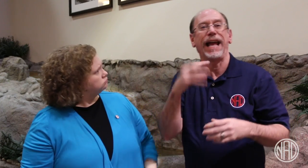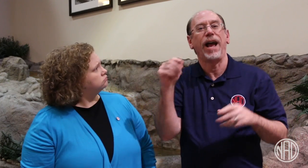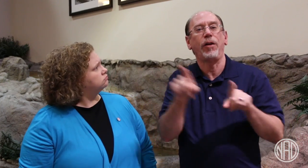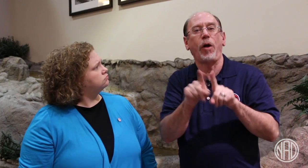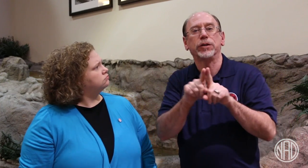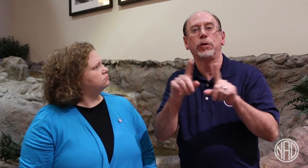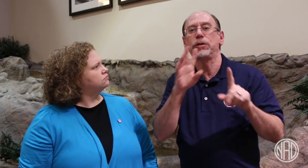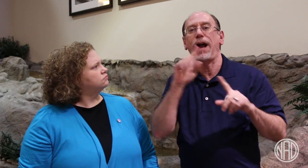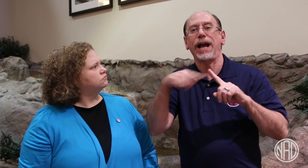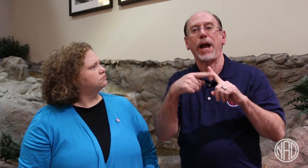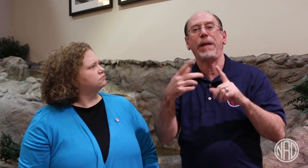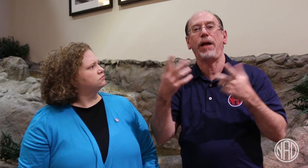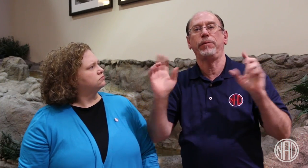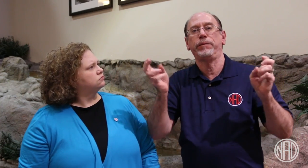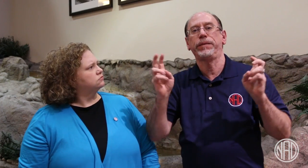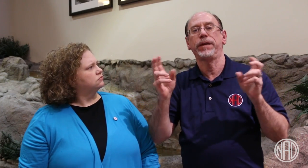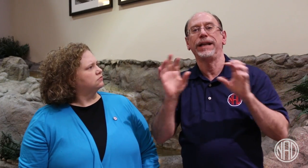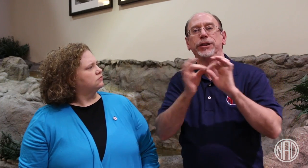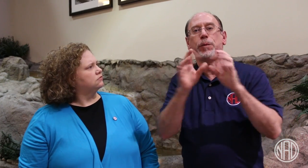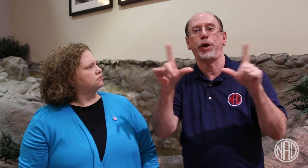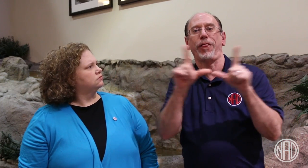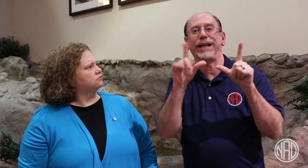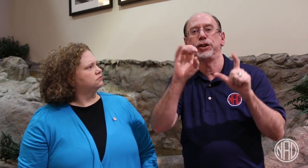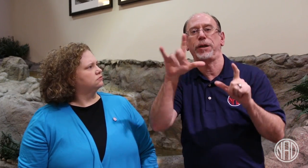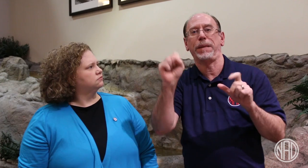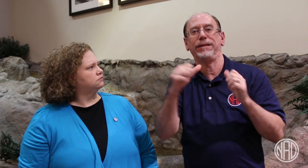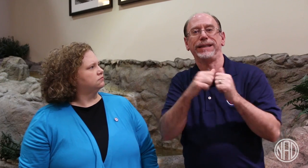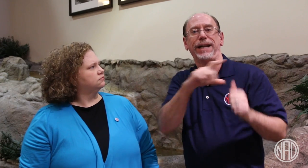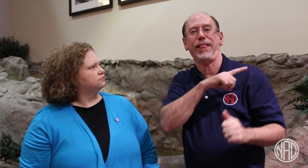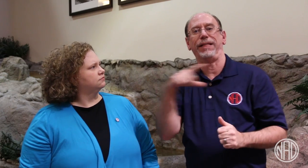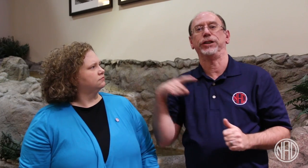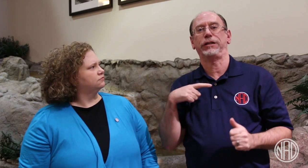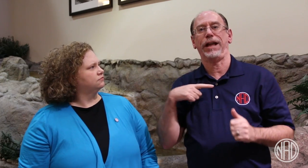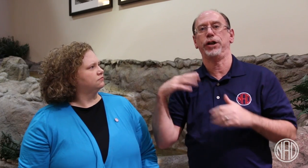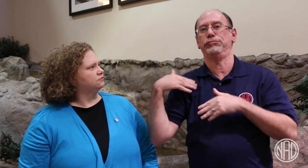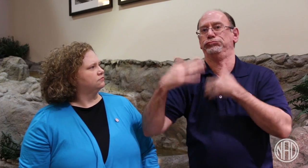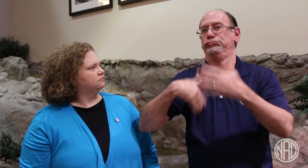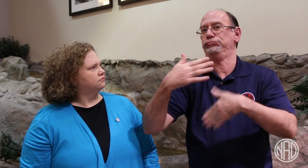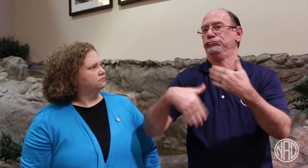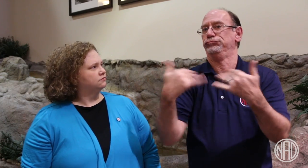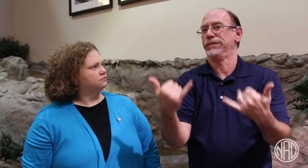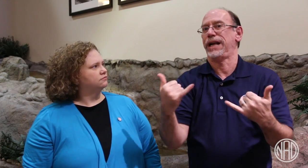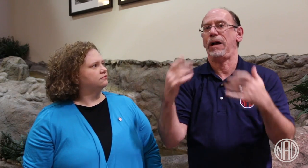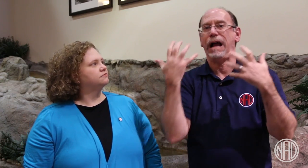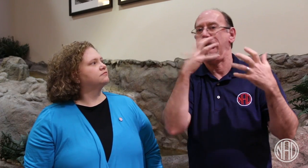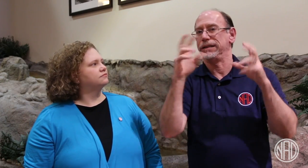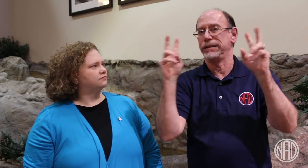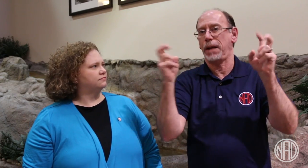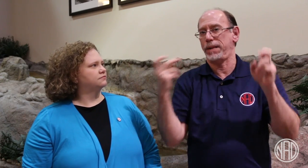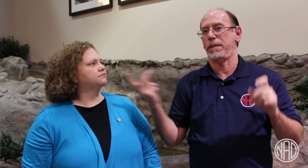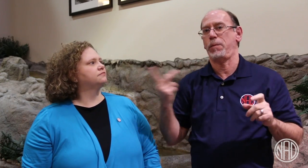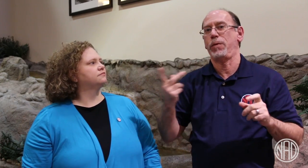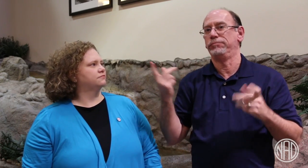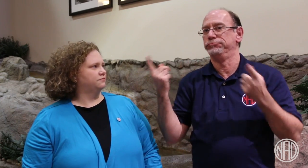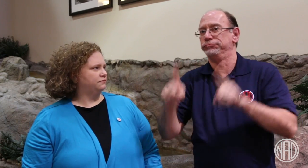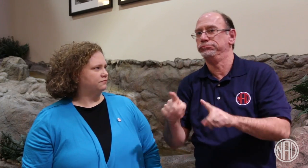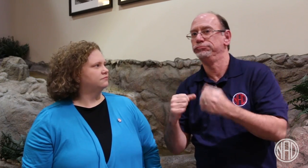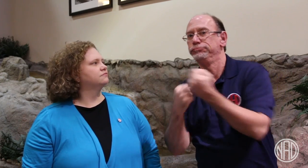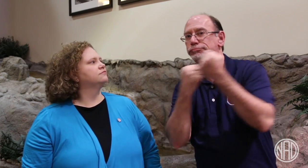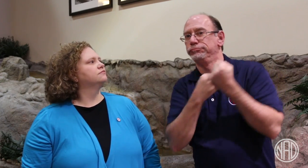We're also discussing interpreter licensure bills, and how to approach this issue with state legislators, which we agree is a hot topic to address now.